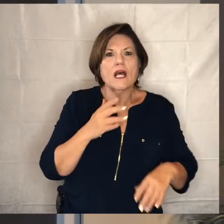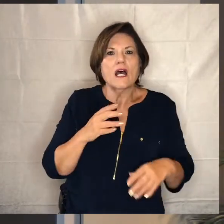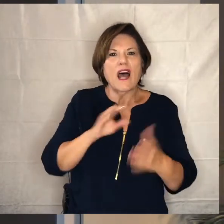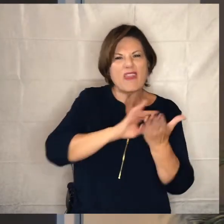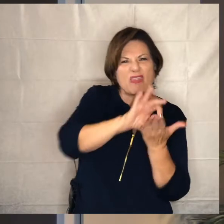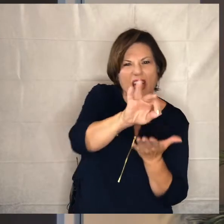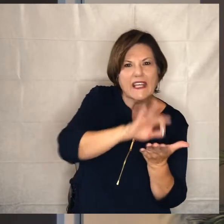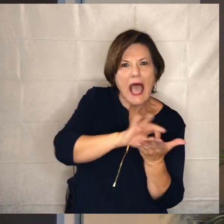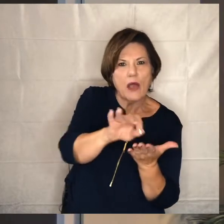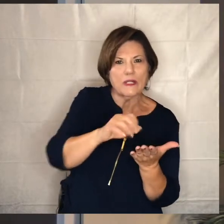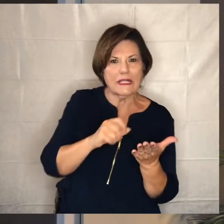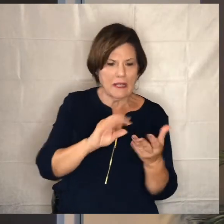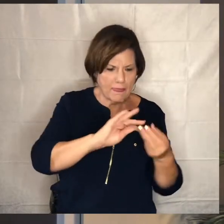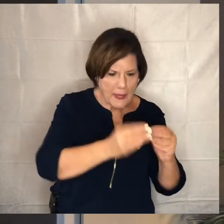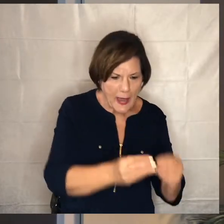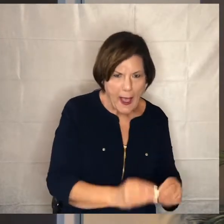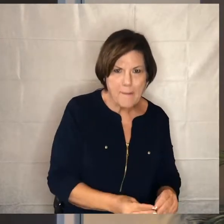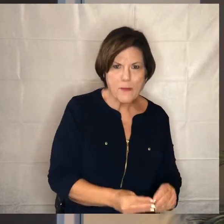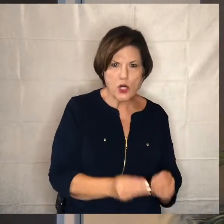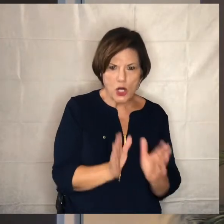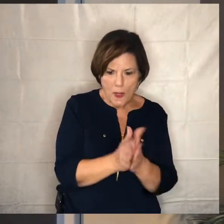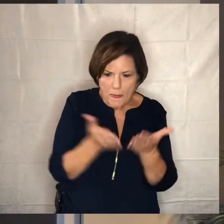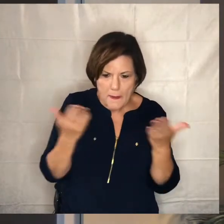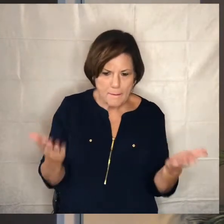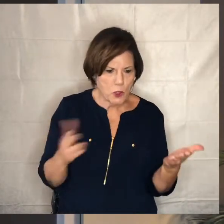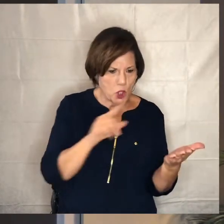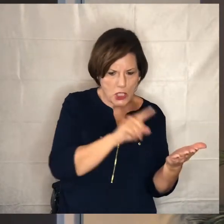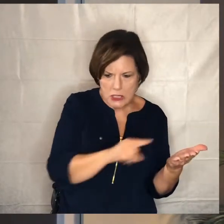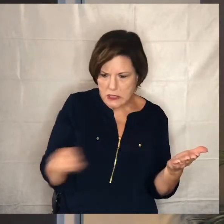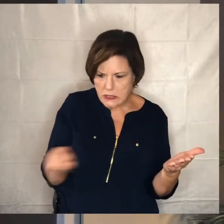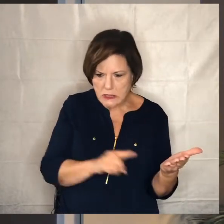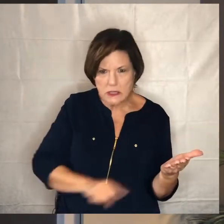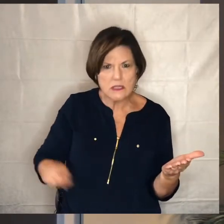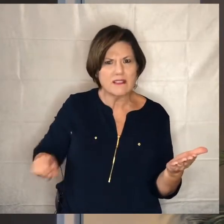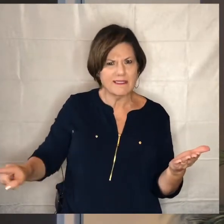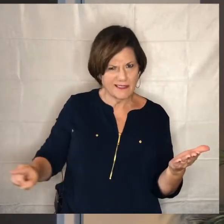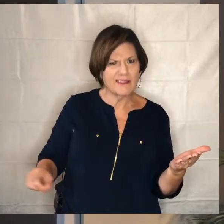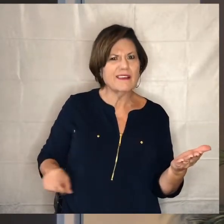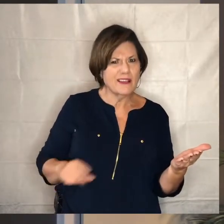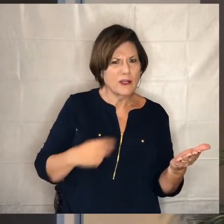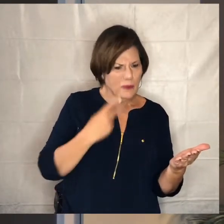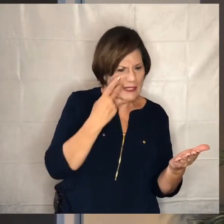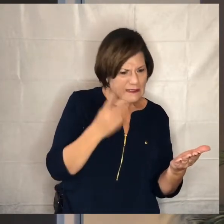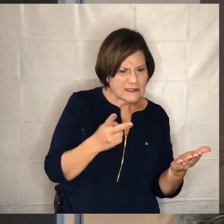let's look at the numbers and it can reveal some things to us right we can draw some conclusions for that but